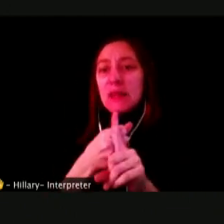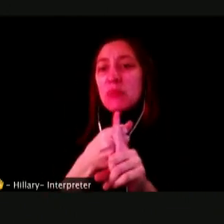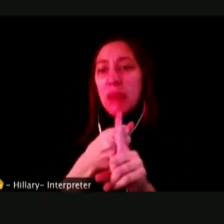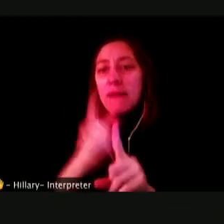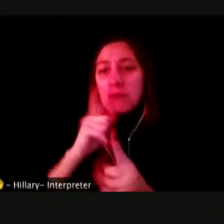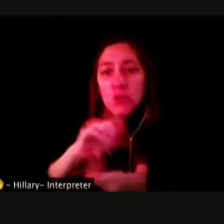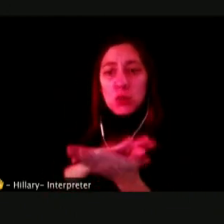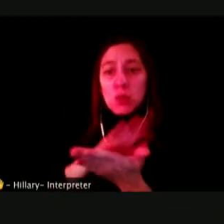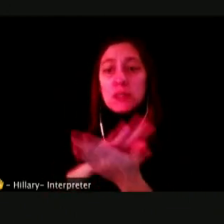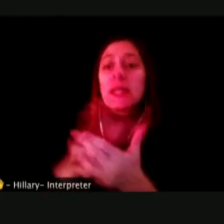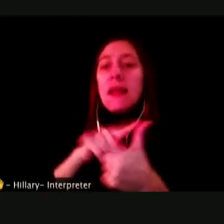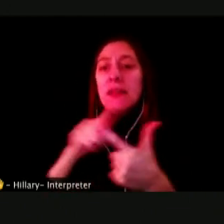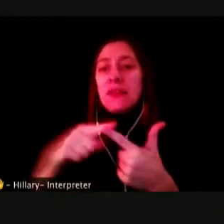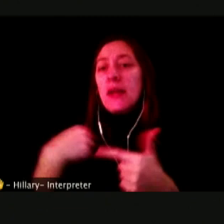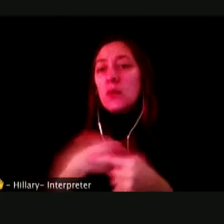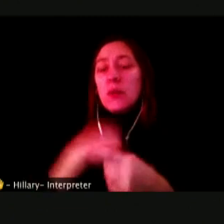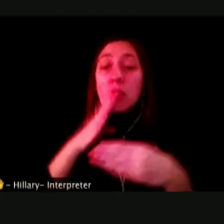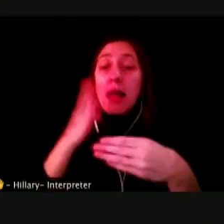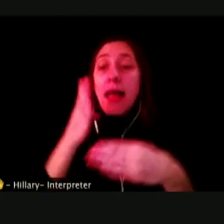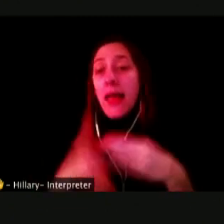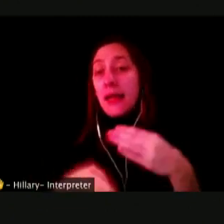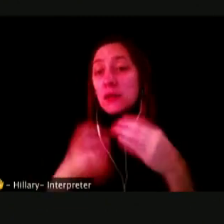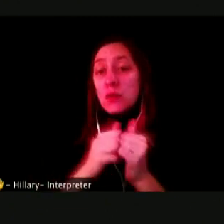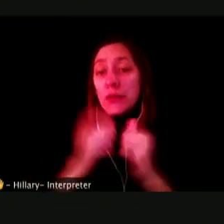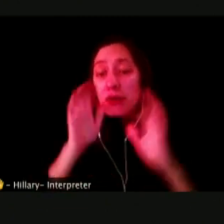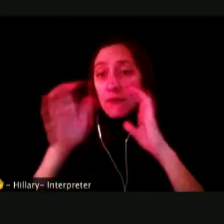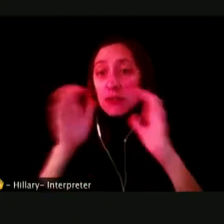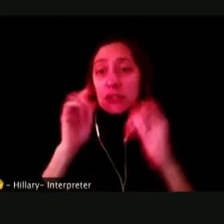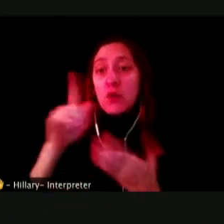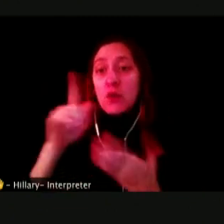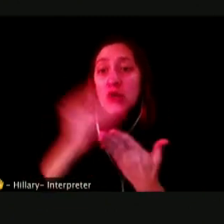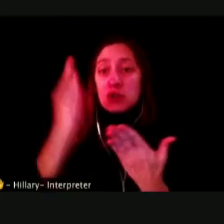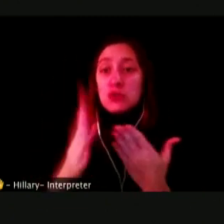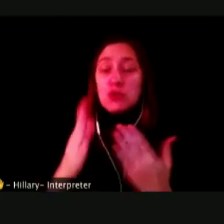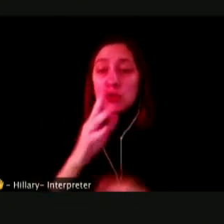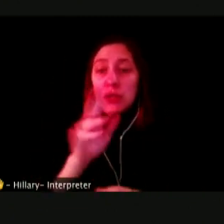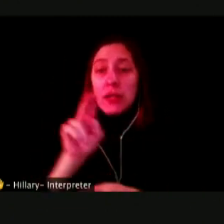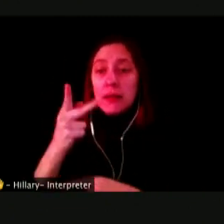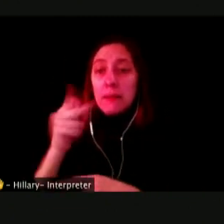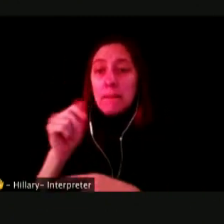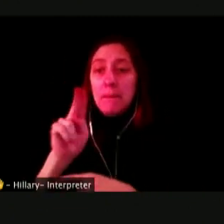THEN WE WILL END WITH THE CONVERSATION WITH OUR STUDENT PANEL DISCUSSION ON VAPING.